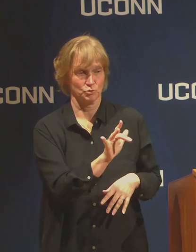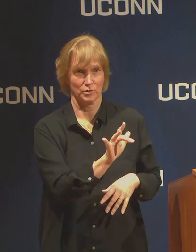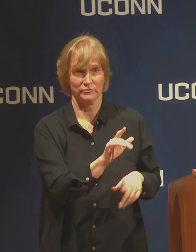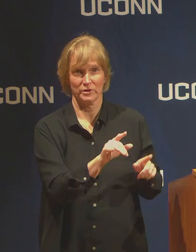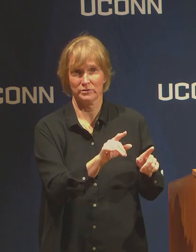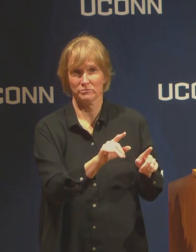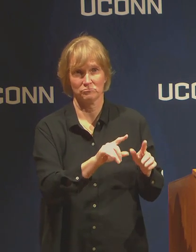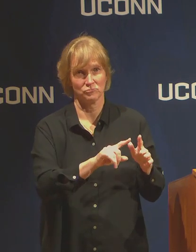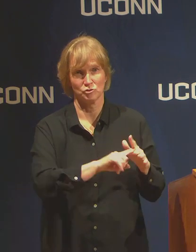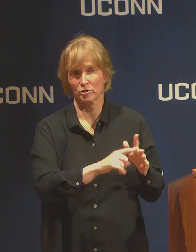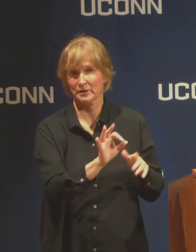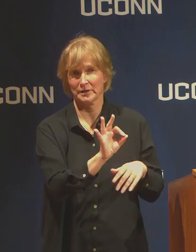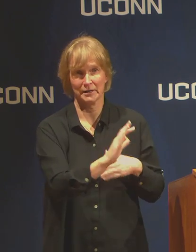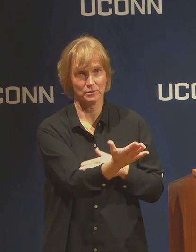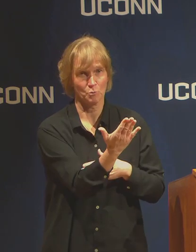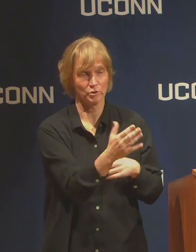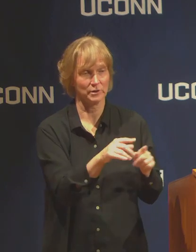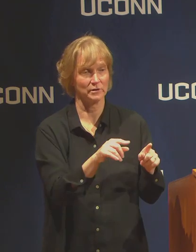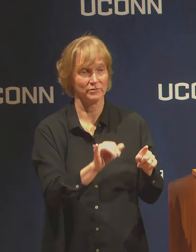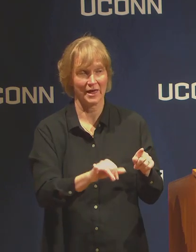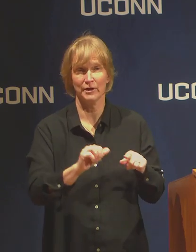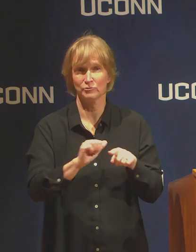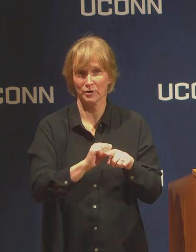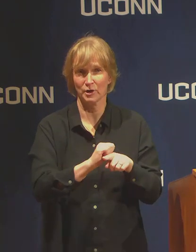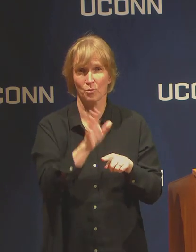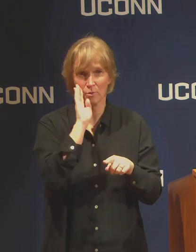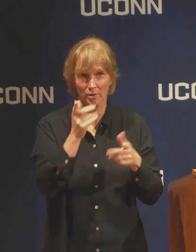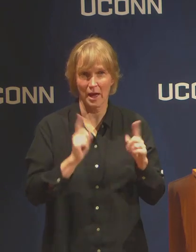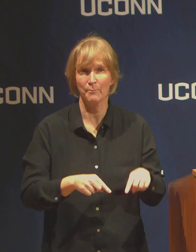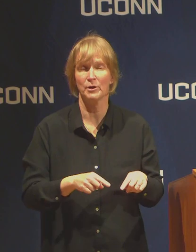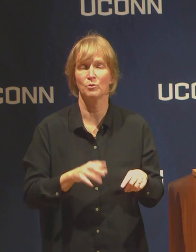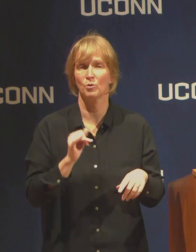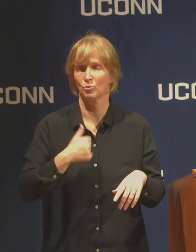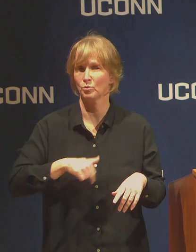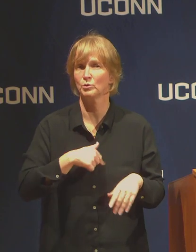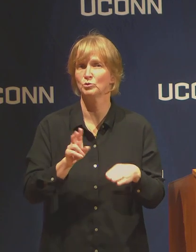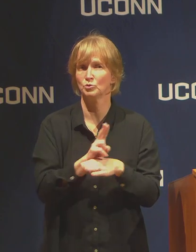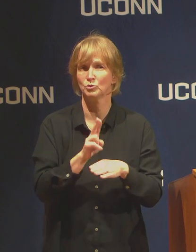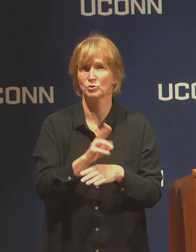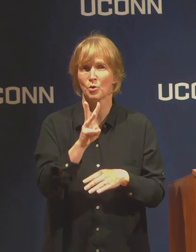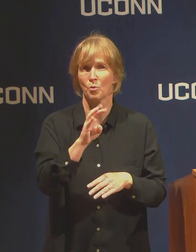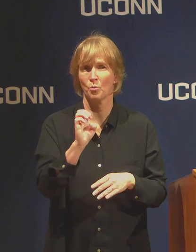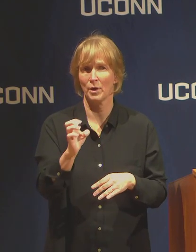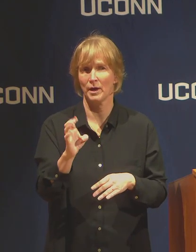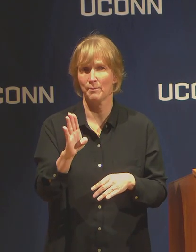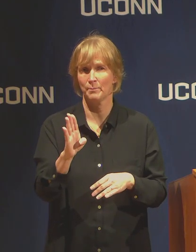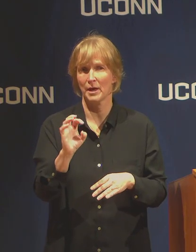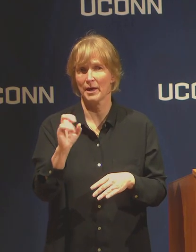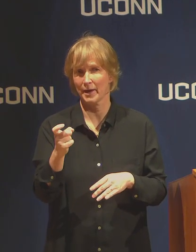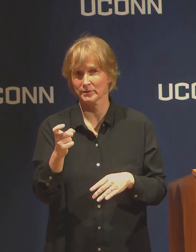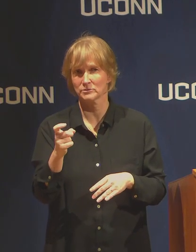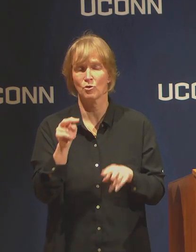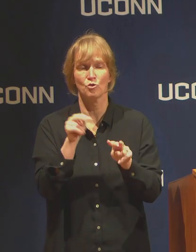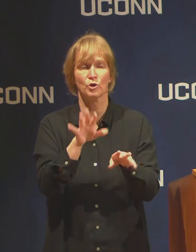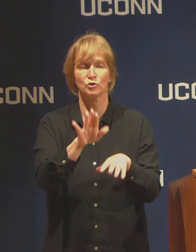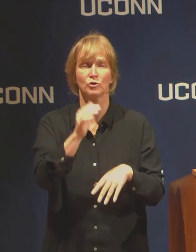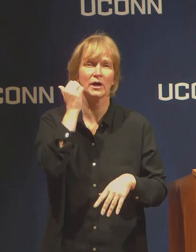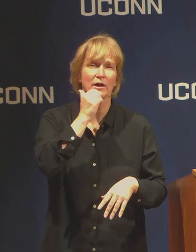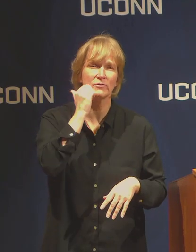a.m. That training will commence through WebEx, and you should refer to Daily Digest for more information about that.